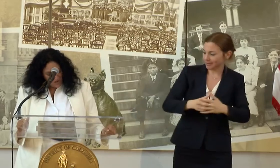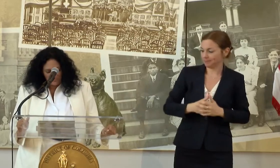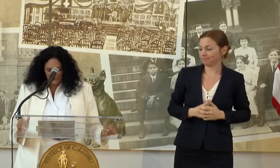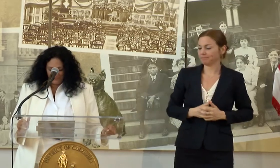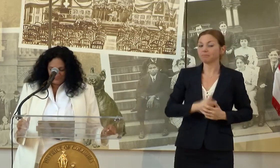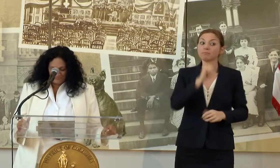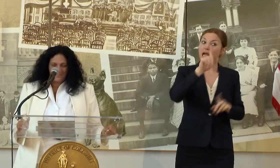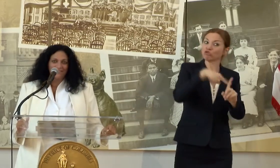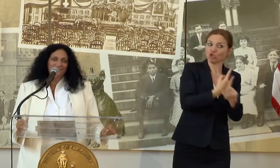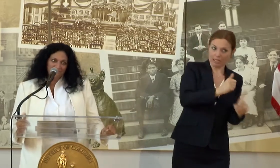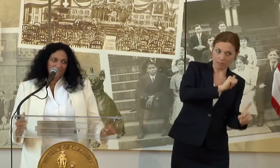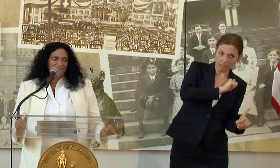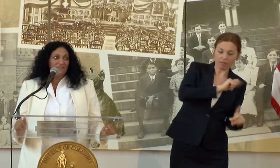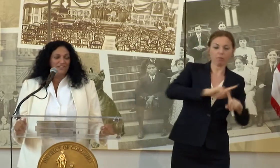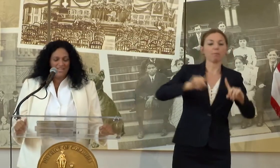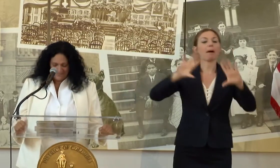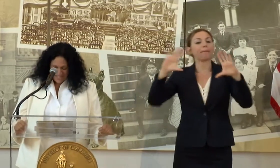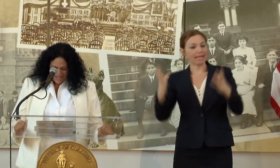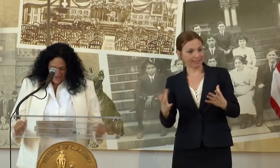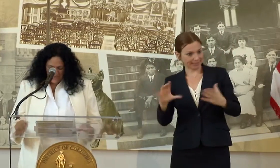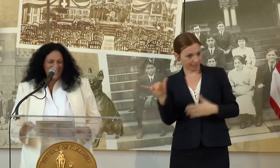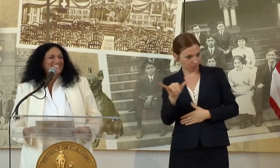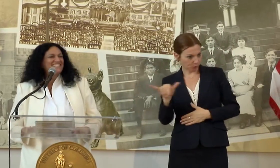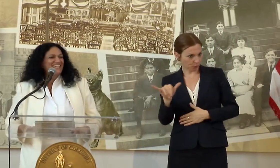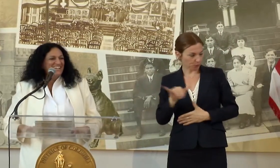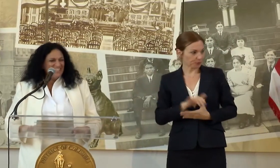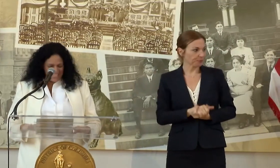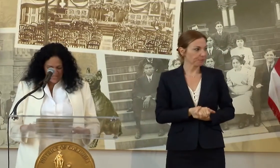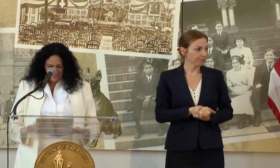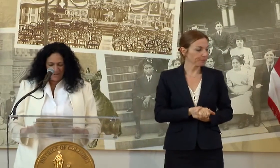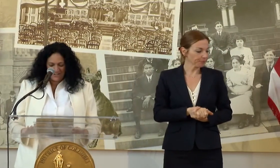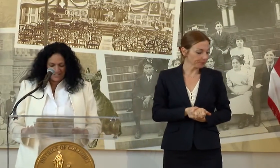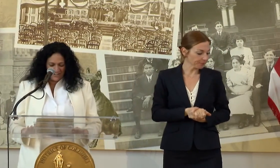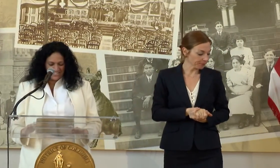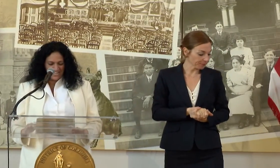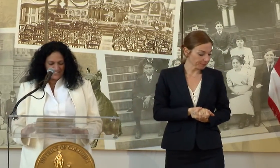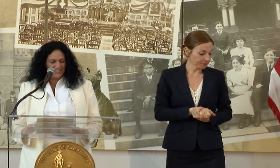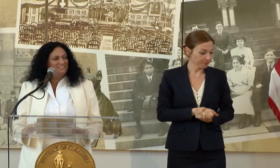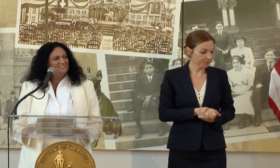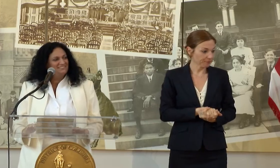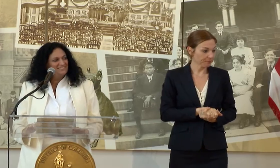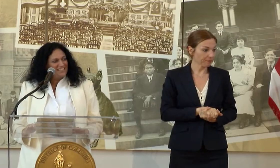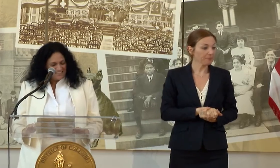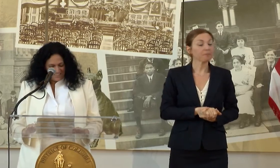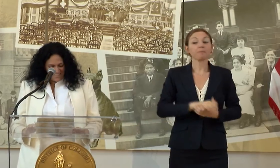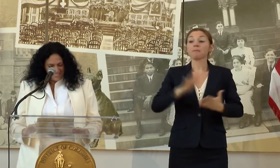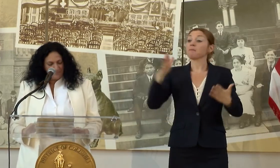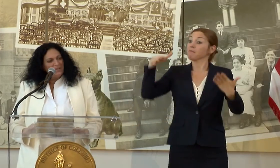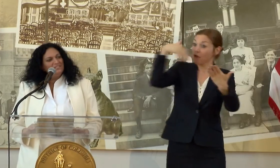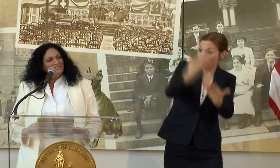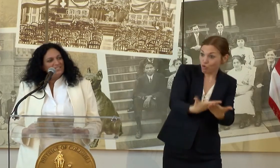SO THANKFULLY WITH ITS INSPIRING ARCHITECTURE, ITS ABUNDANT